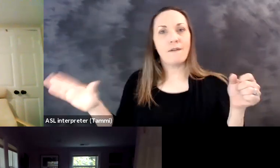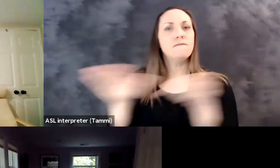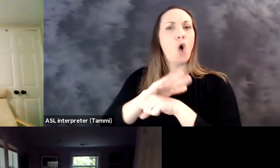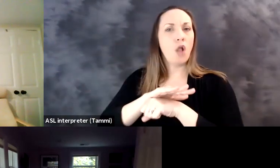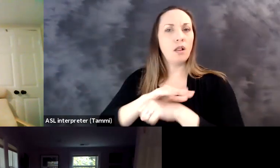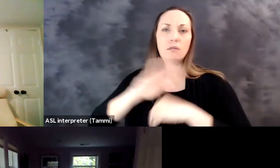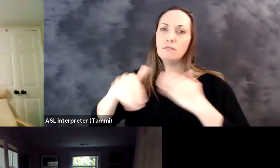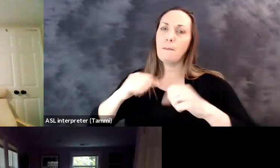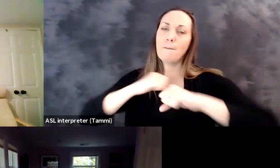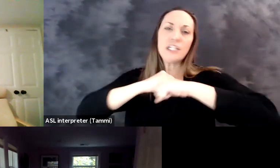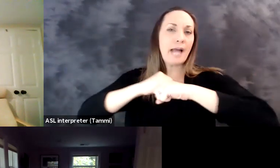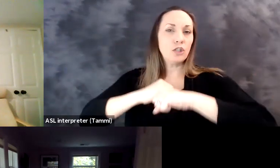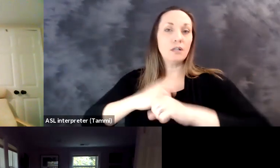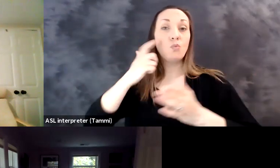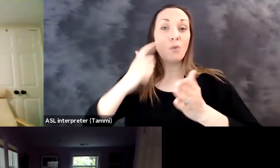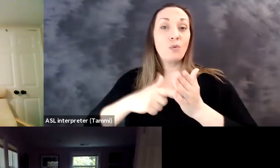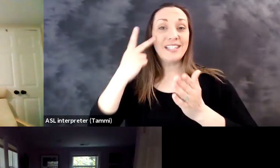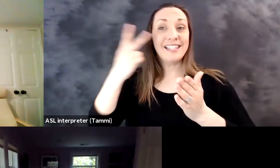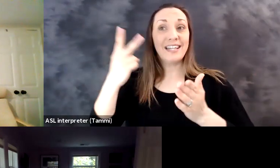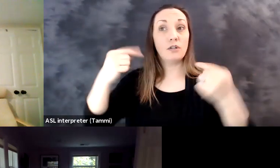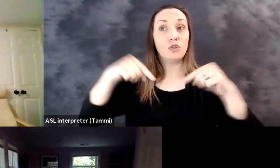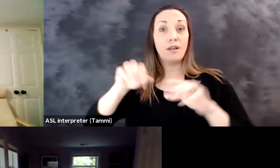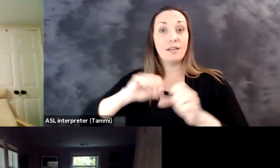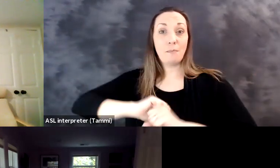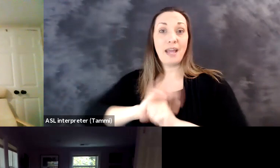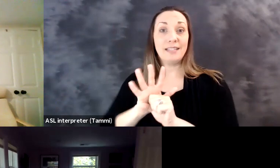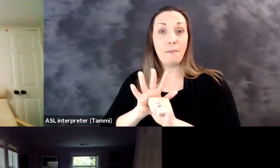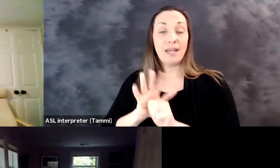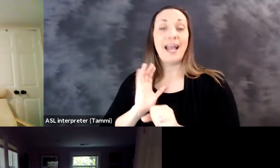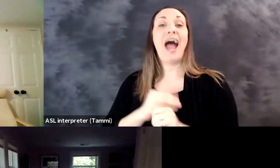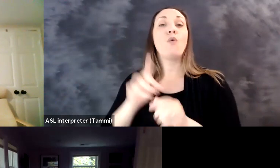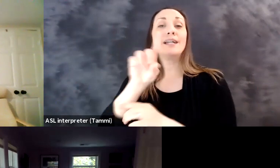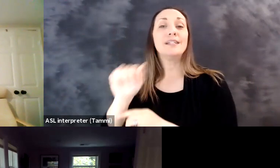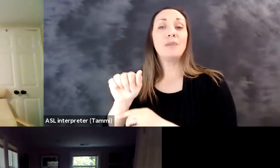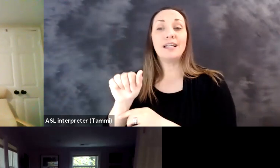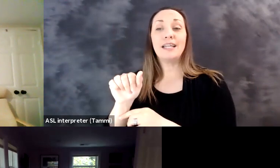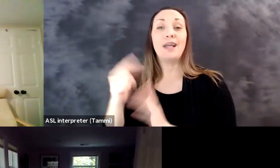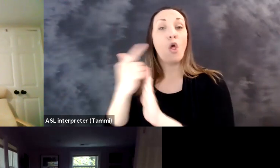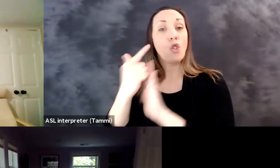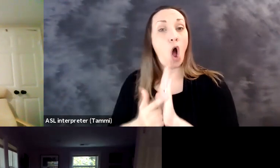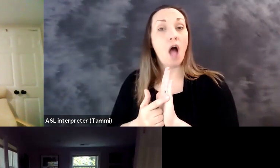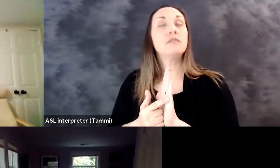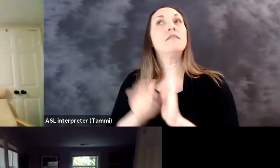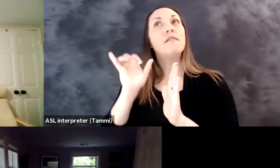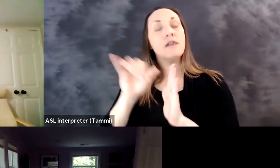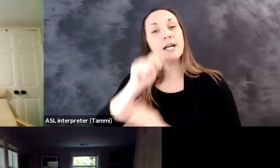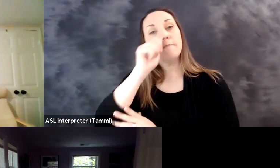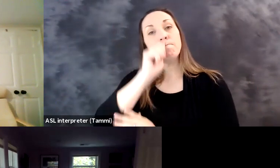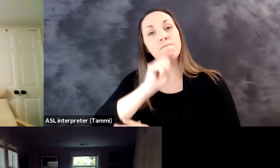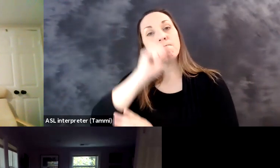At OFCCP we are committed to ensuring these disability protections achieve their fullest protections. And what we've seen in this pandemic is